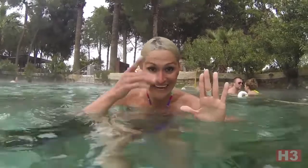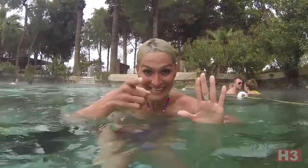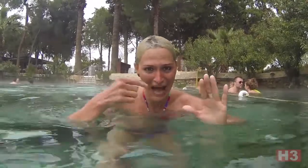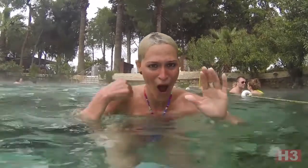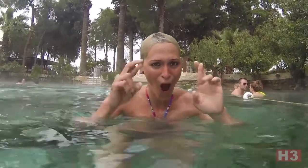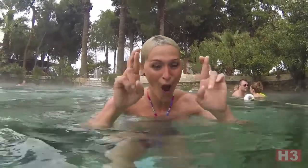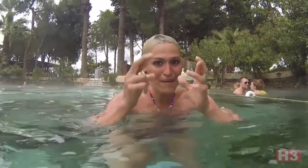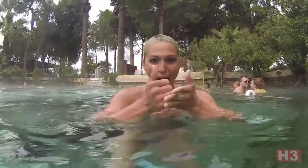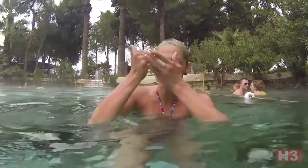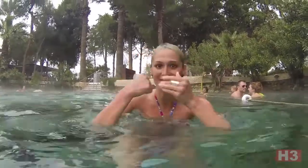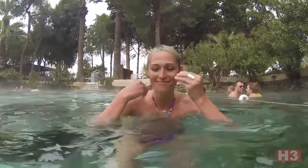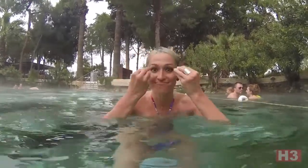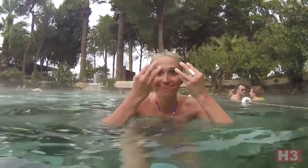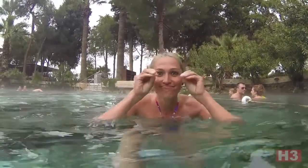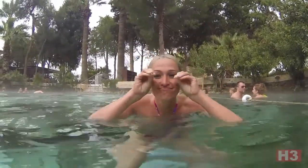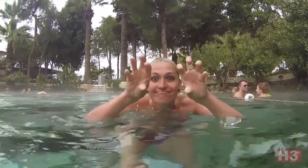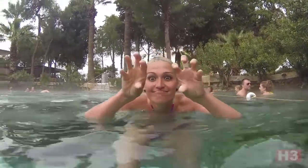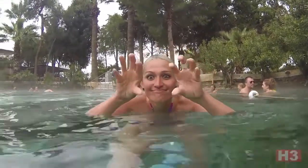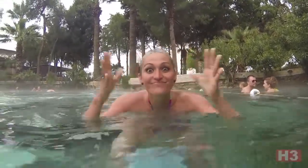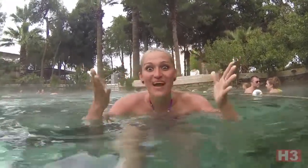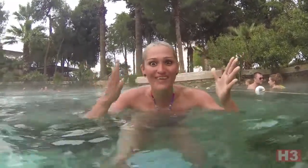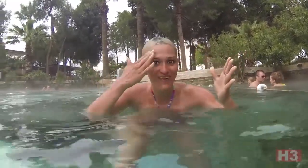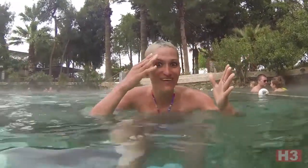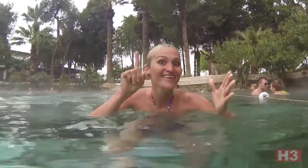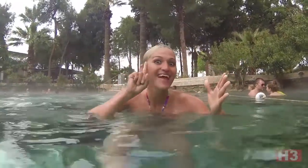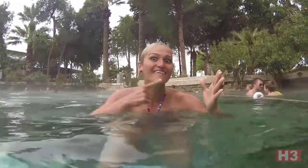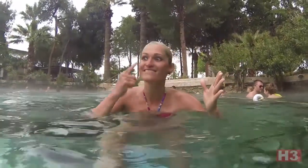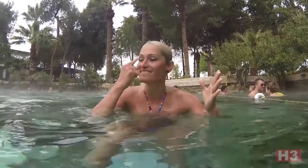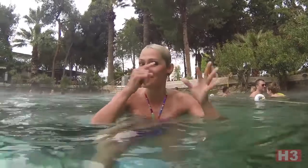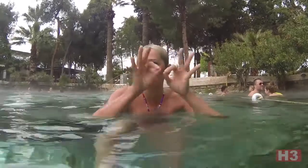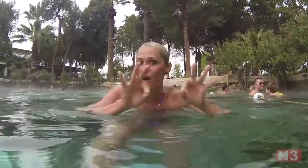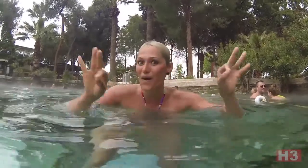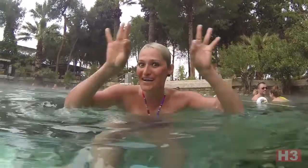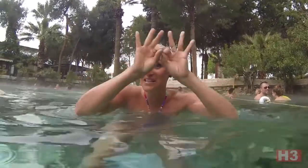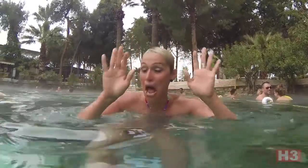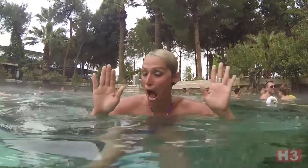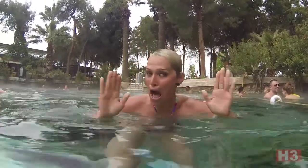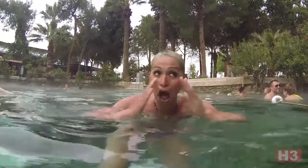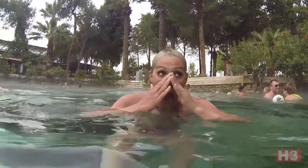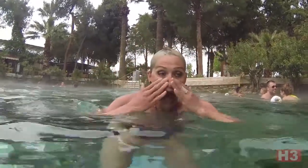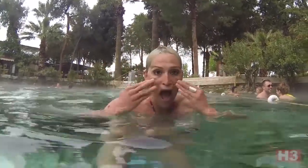I hope it will help my eyes see better. You know eyes are important to deaf people.